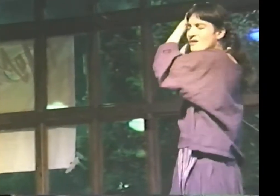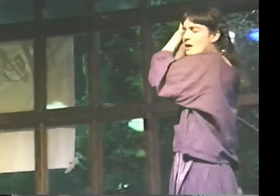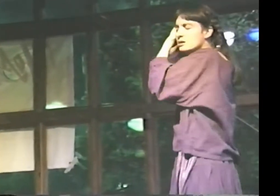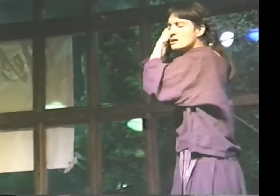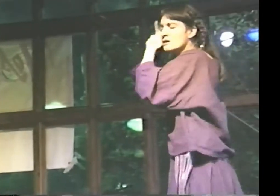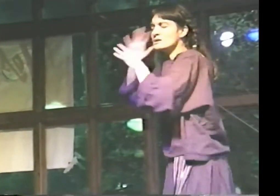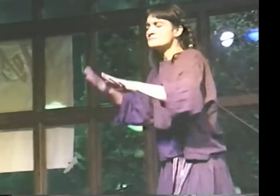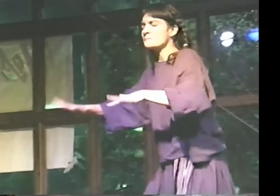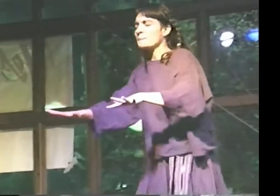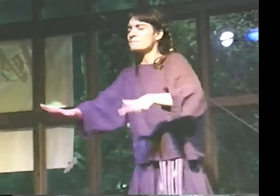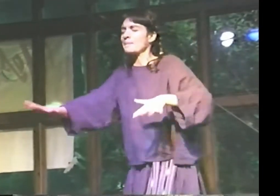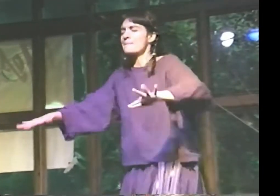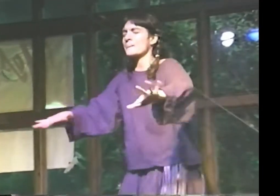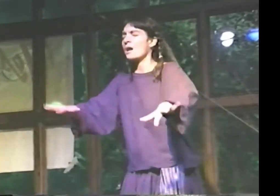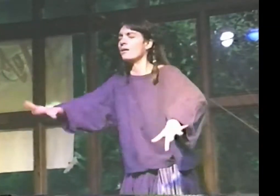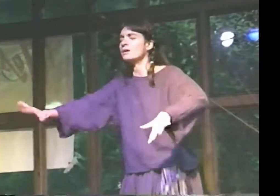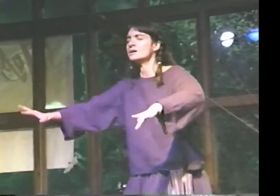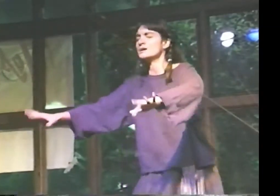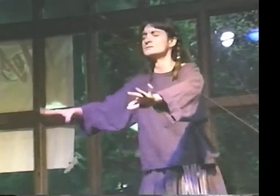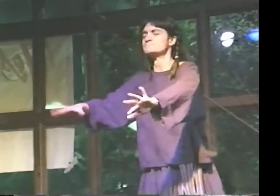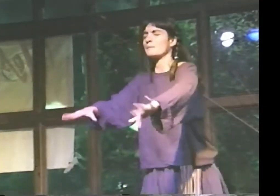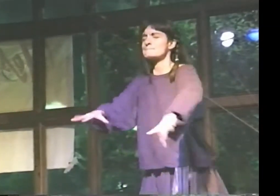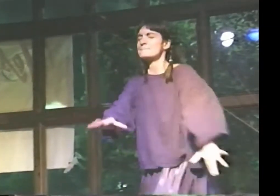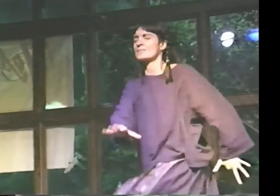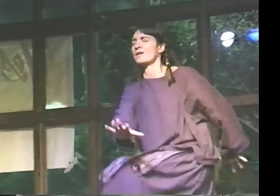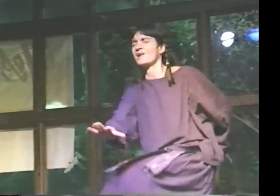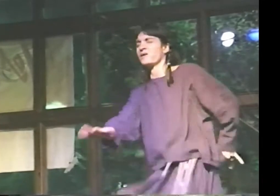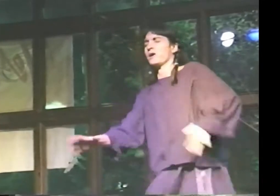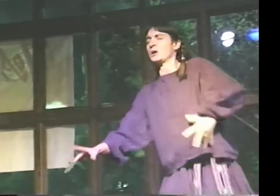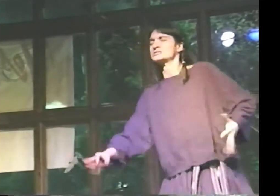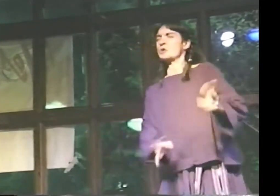THEY CLAW AND CLUTCH AT MY HAIR. I PUSH ON.